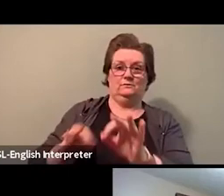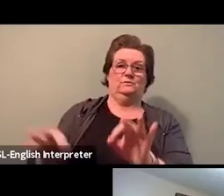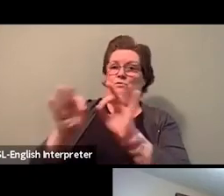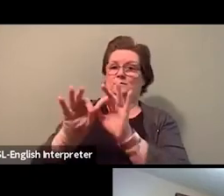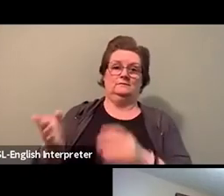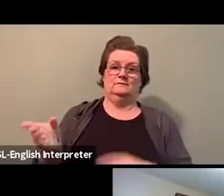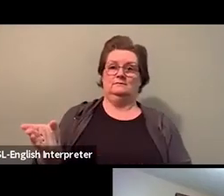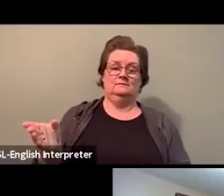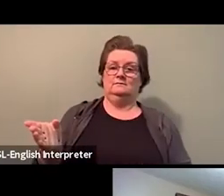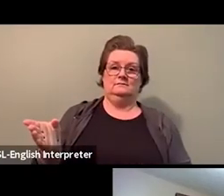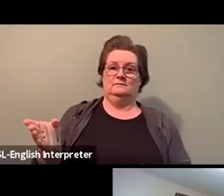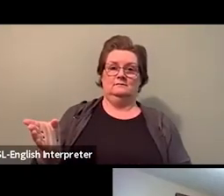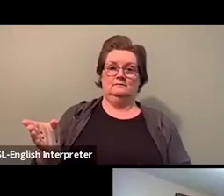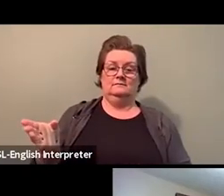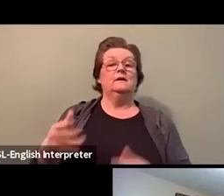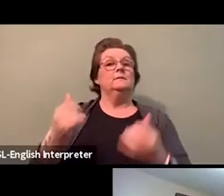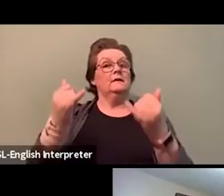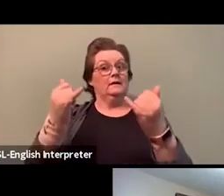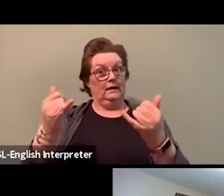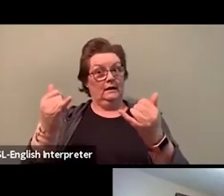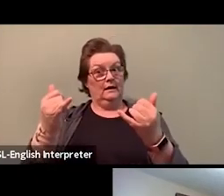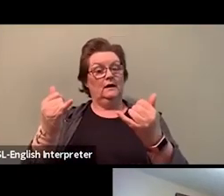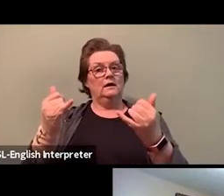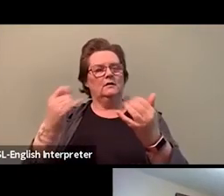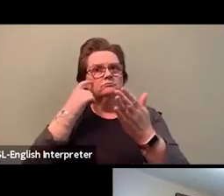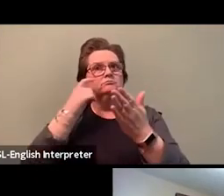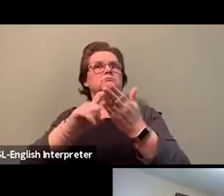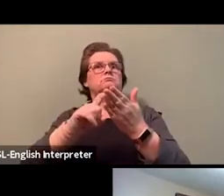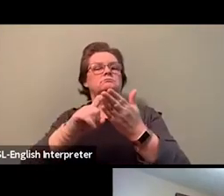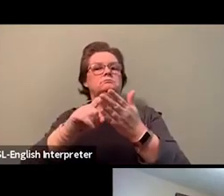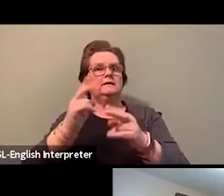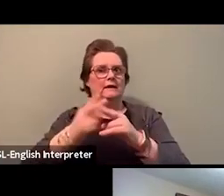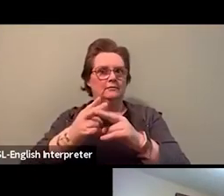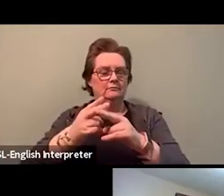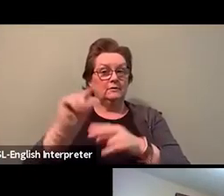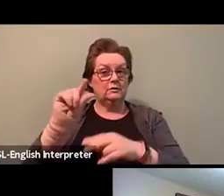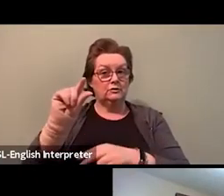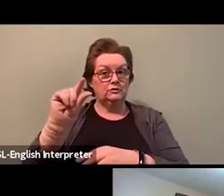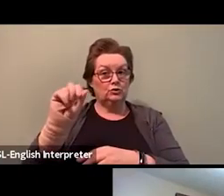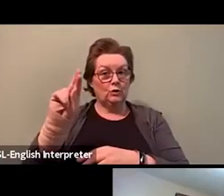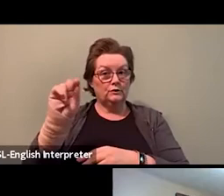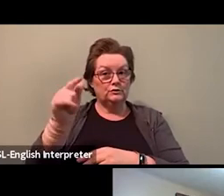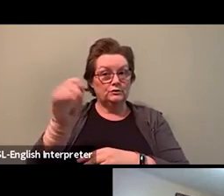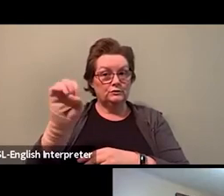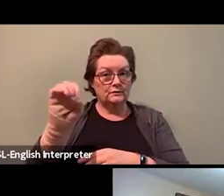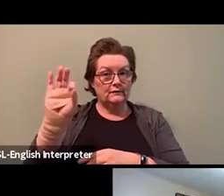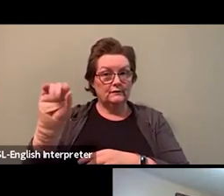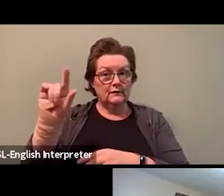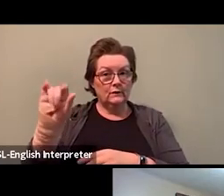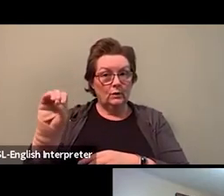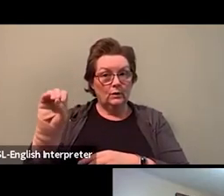and on now, is the time to talk and speak and show up for all of our workers.